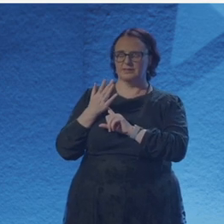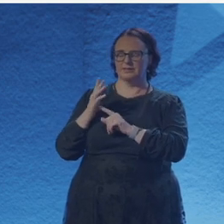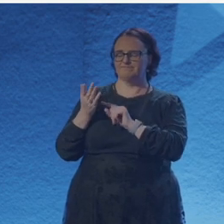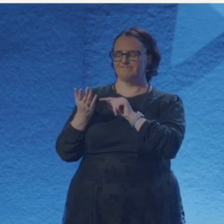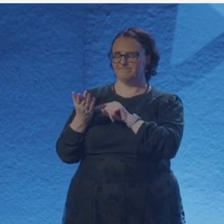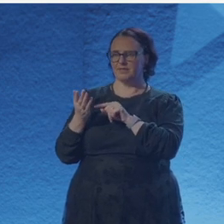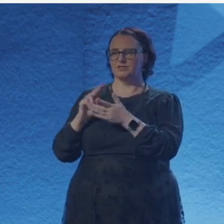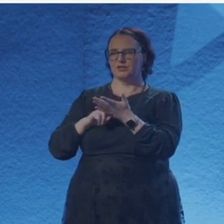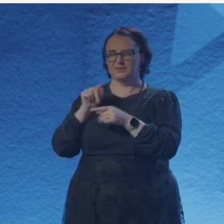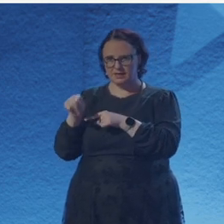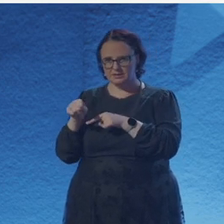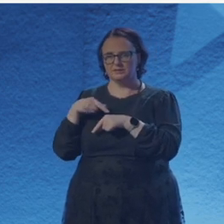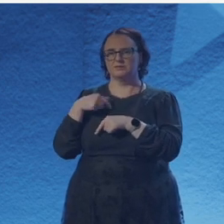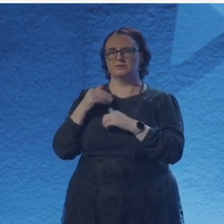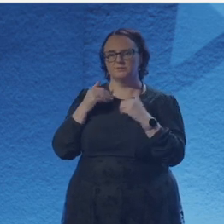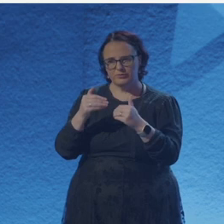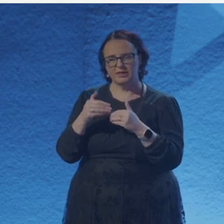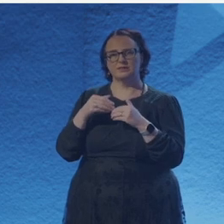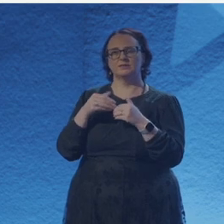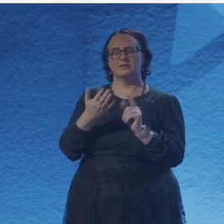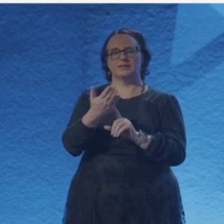with science that you have to establish or rewire over and over again.